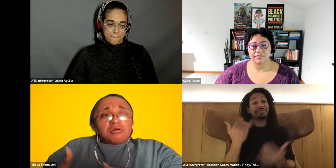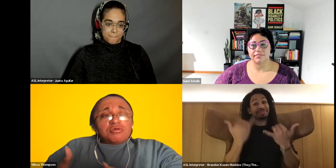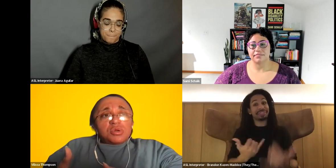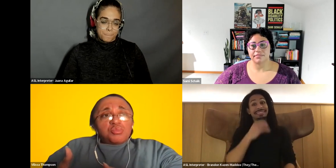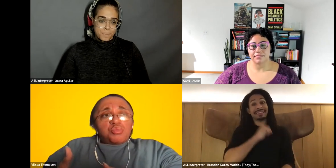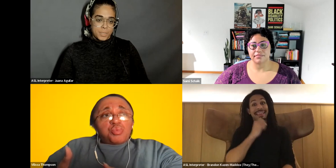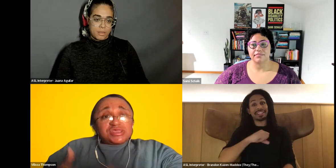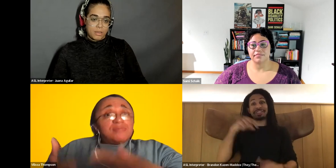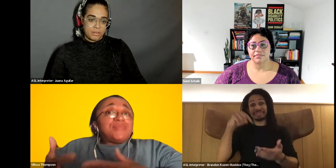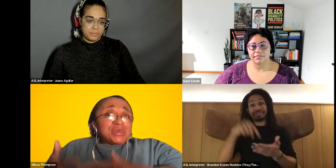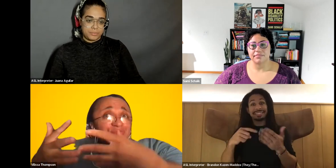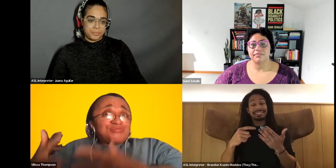Vilissa Thompson: you know what's the better